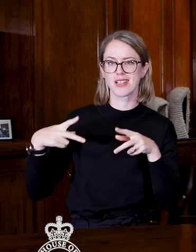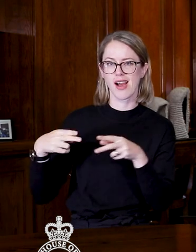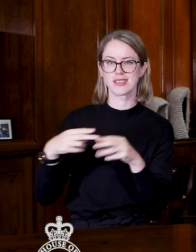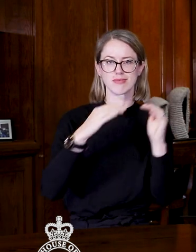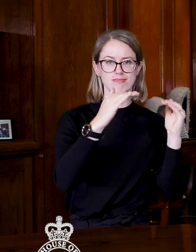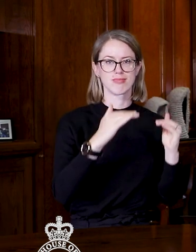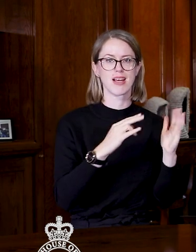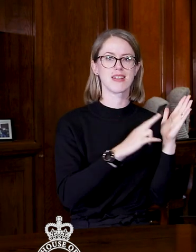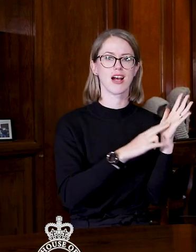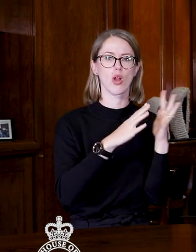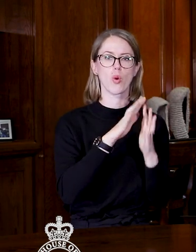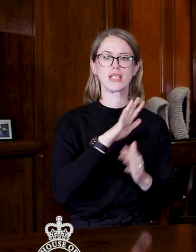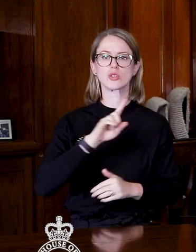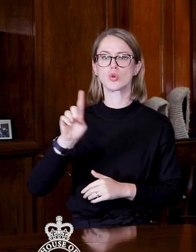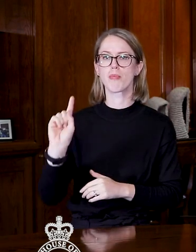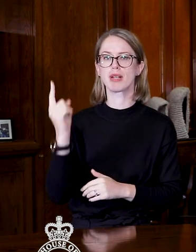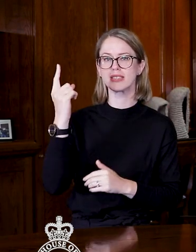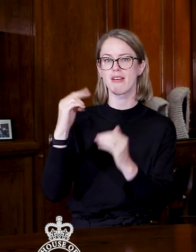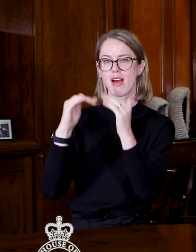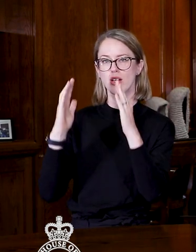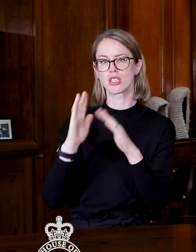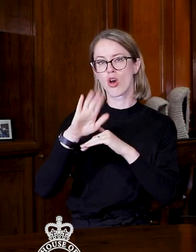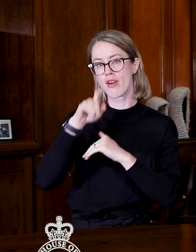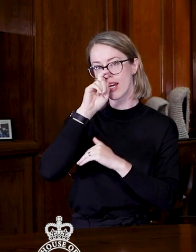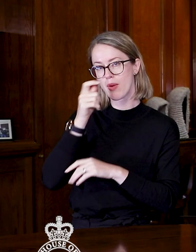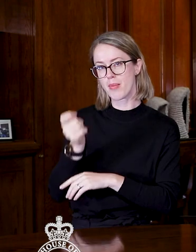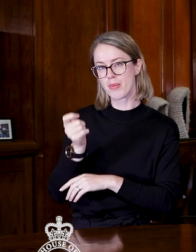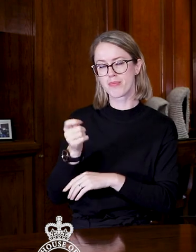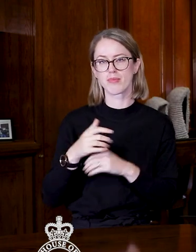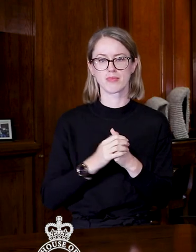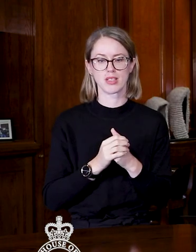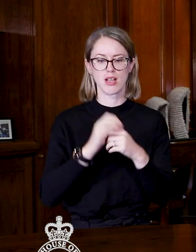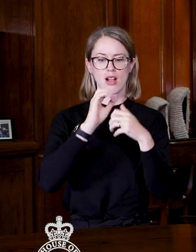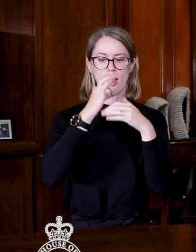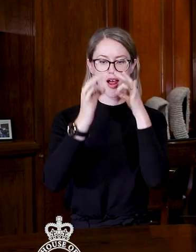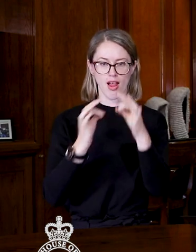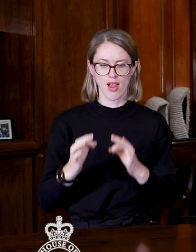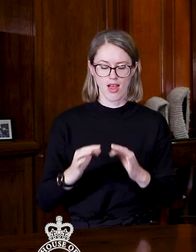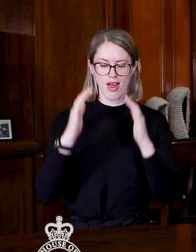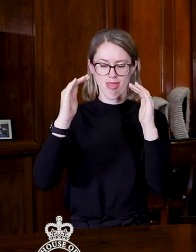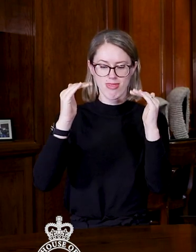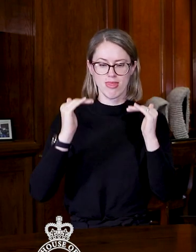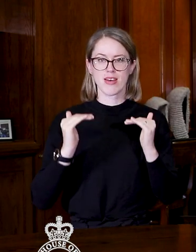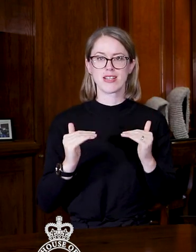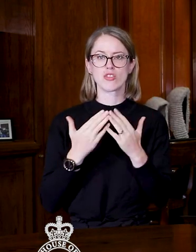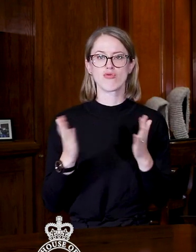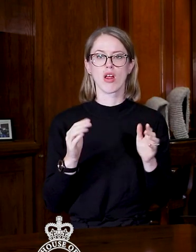Nicola Willis to the Minister of Housing about KiwiBuild. So after oral questions, we will have a General Debate.